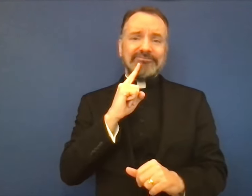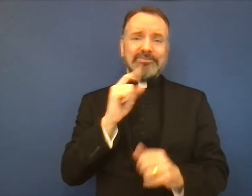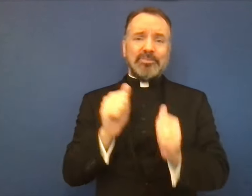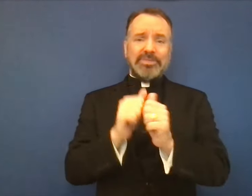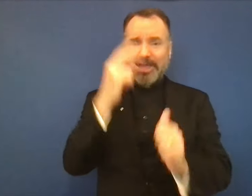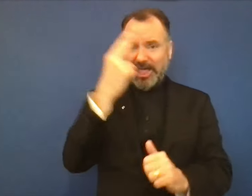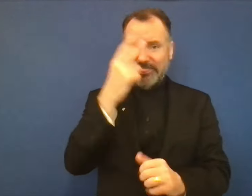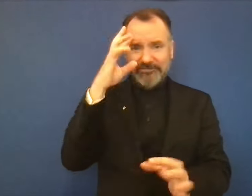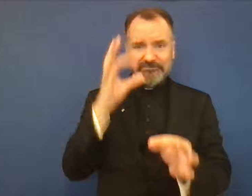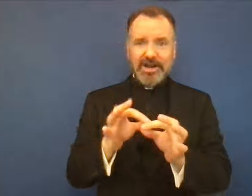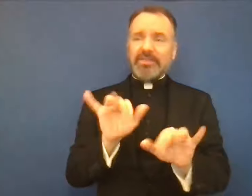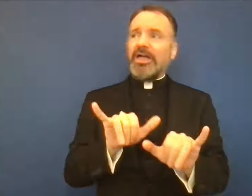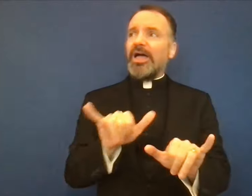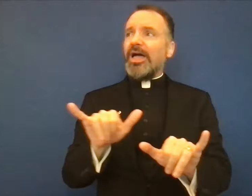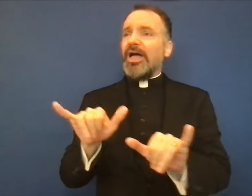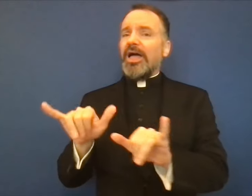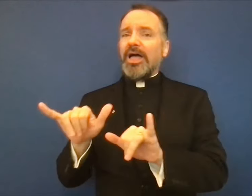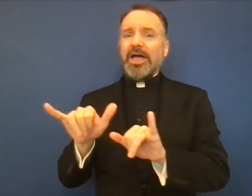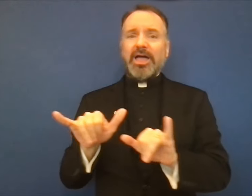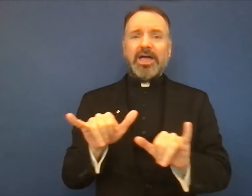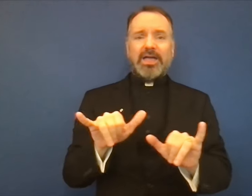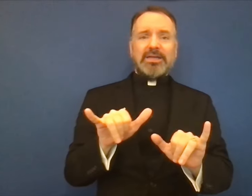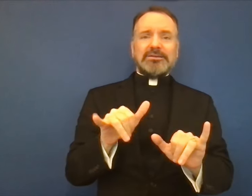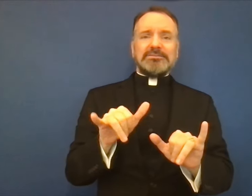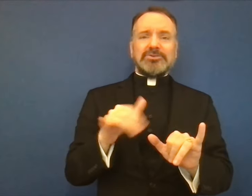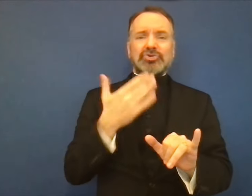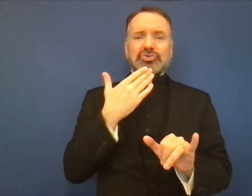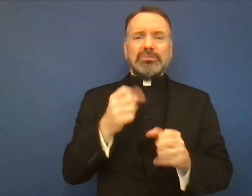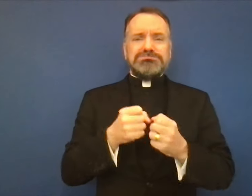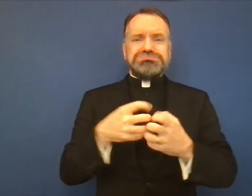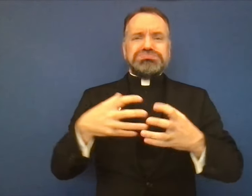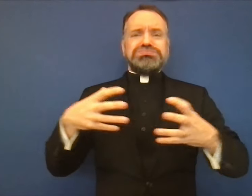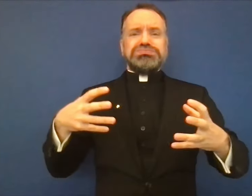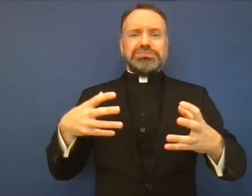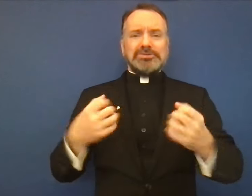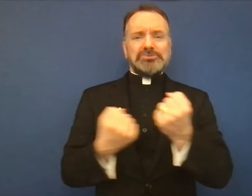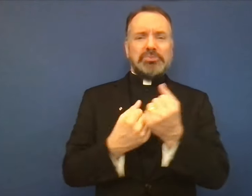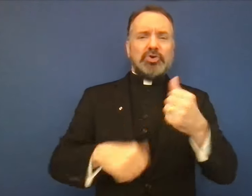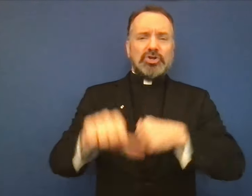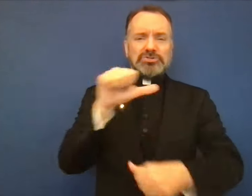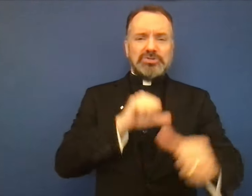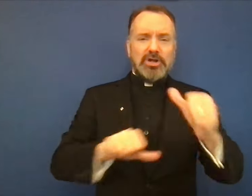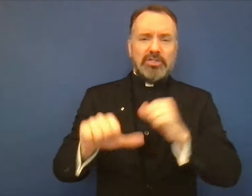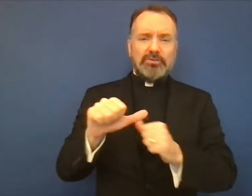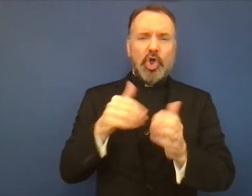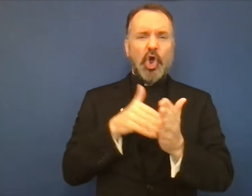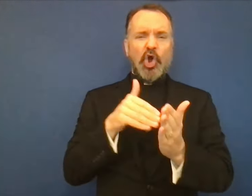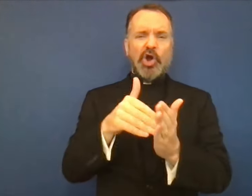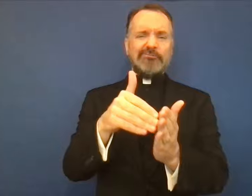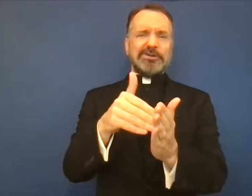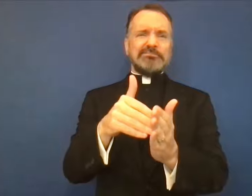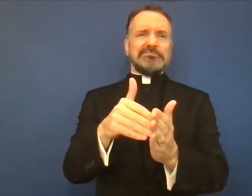Also this will provide an opportunity to be able to to chat with other deaf Catholics so